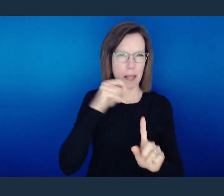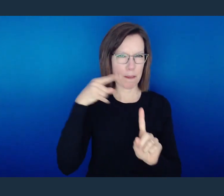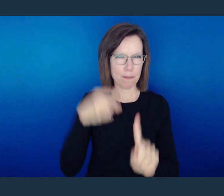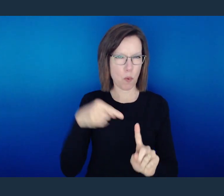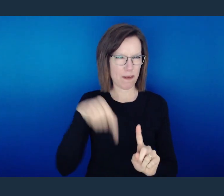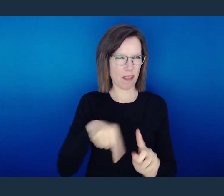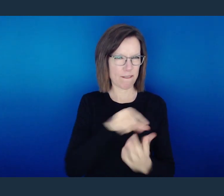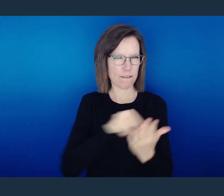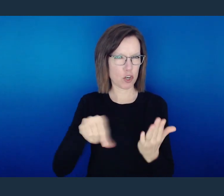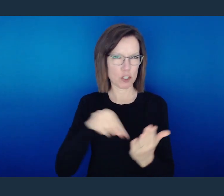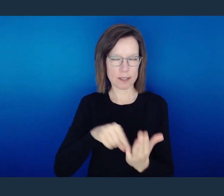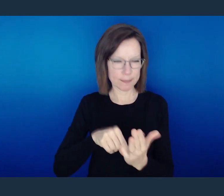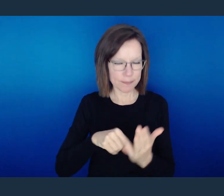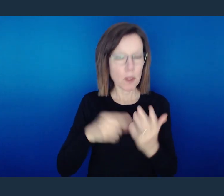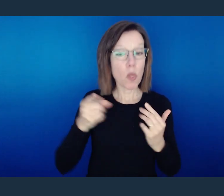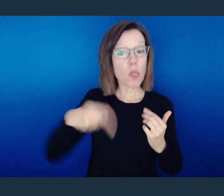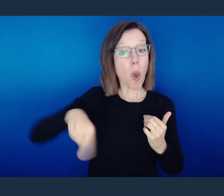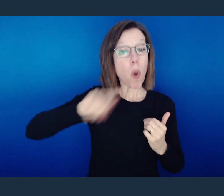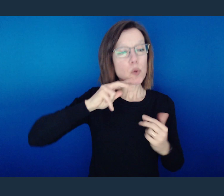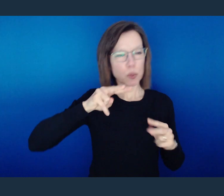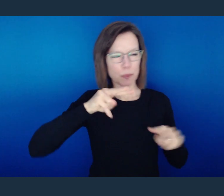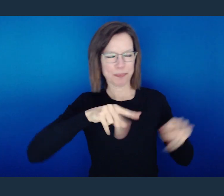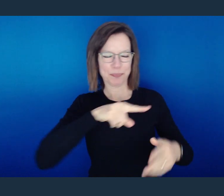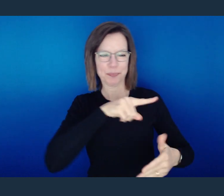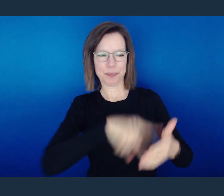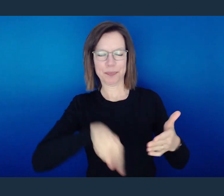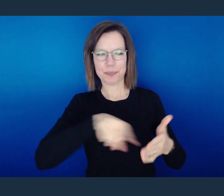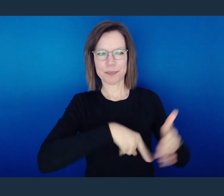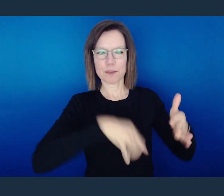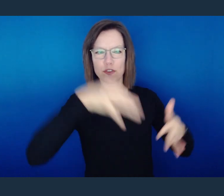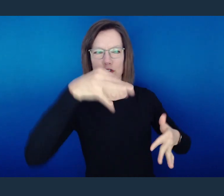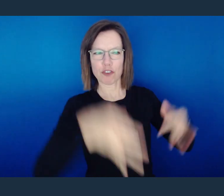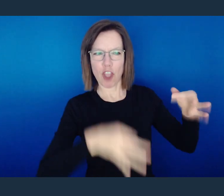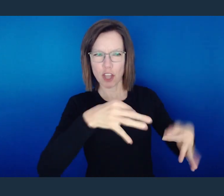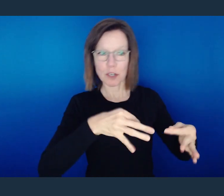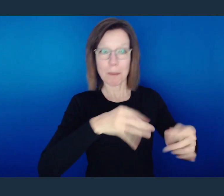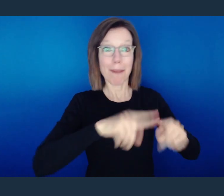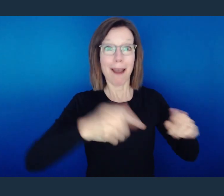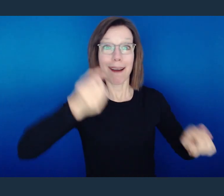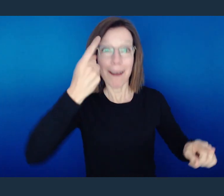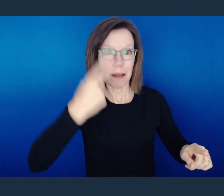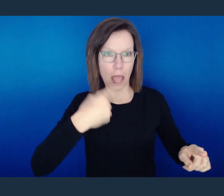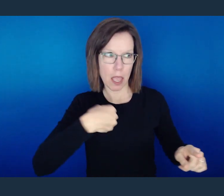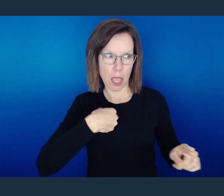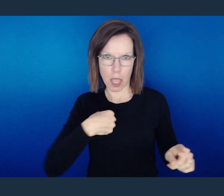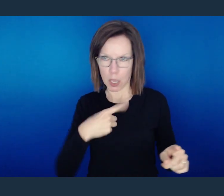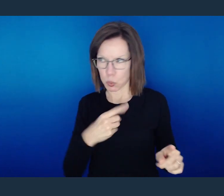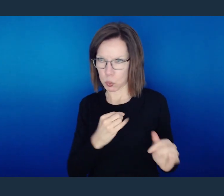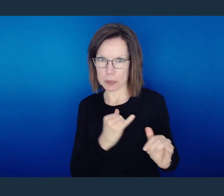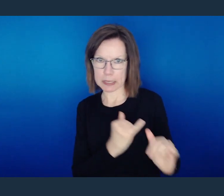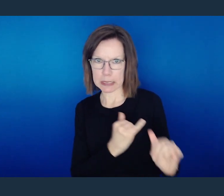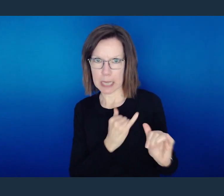The issue is that those that are judging or having a critical opinion of something are doing the same thing.